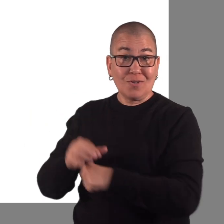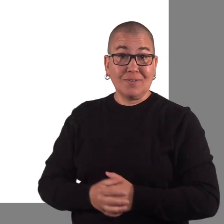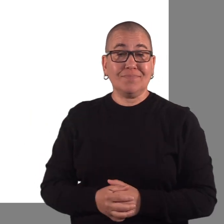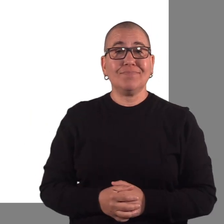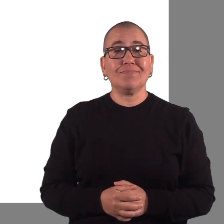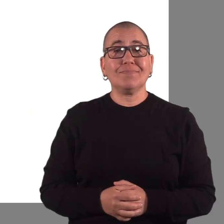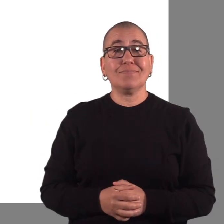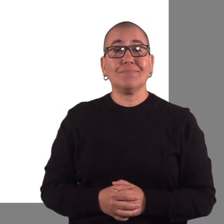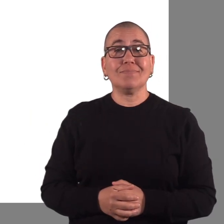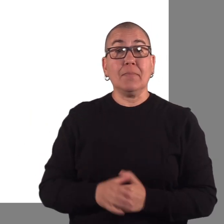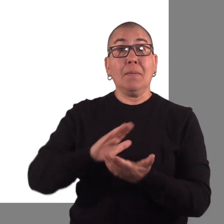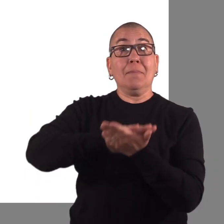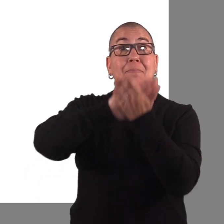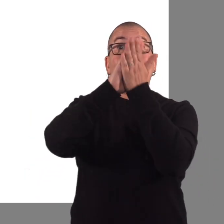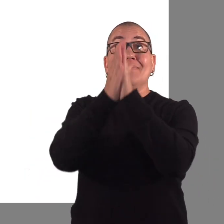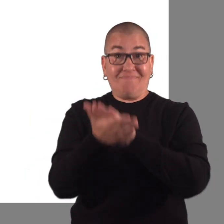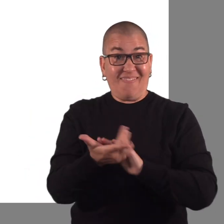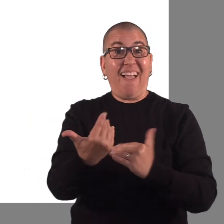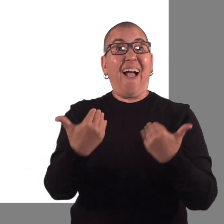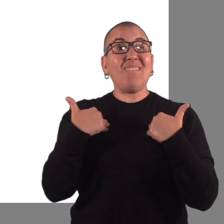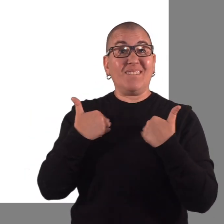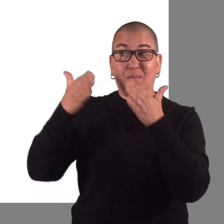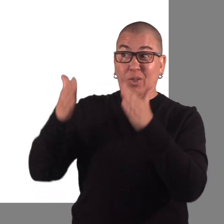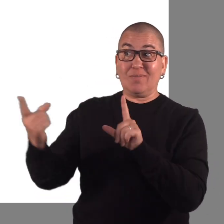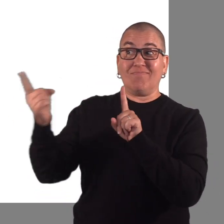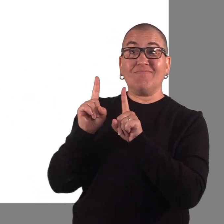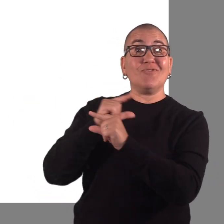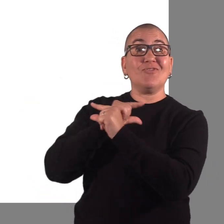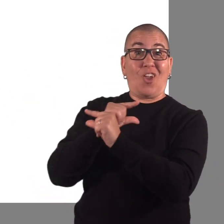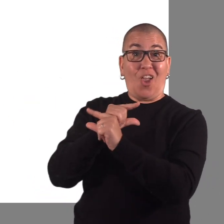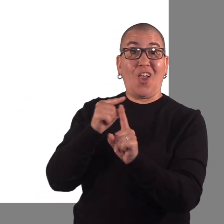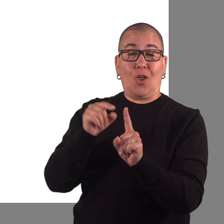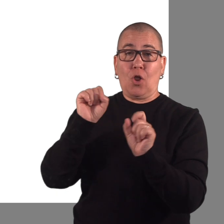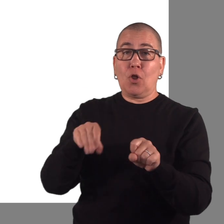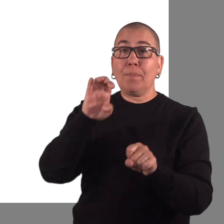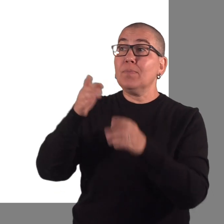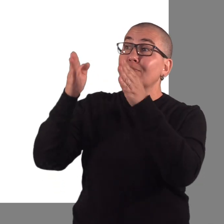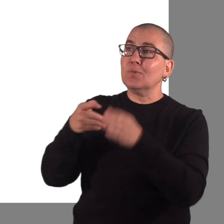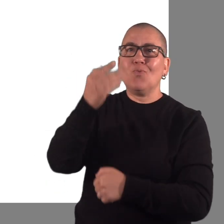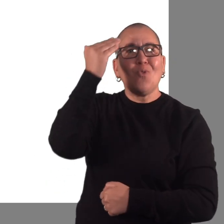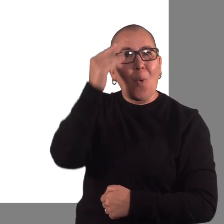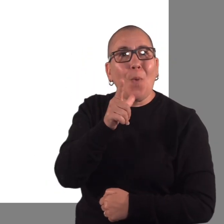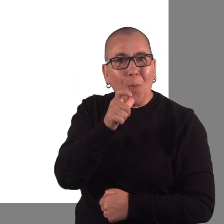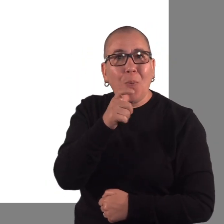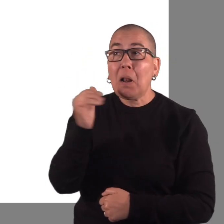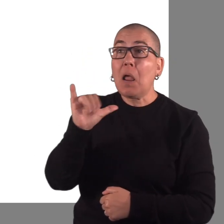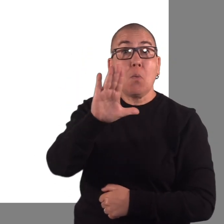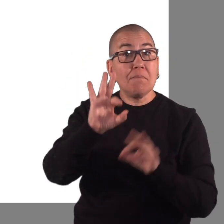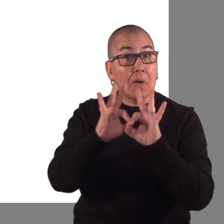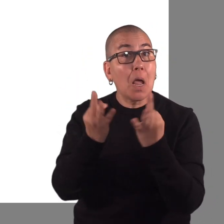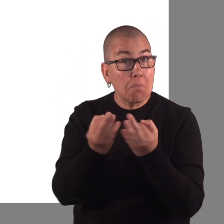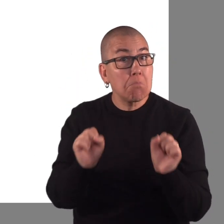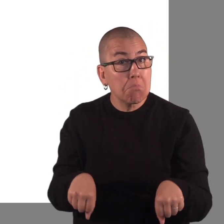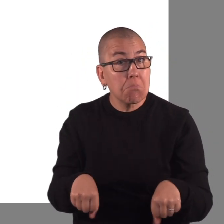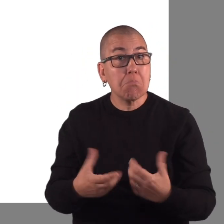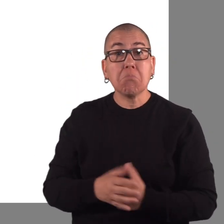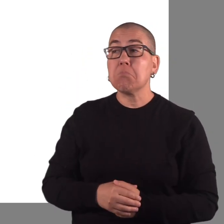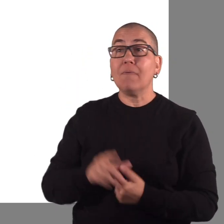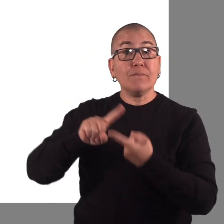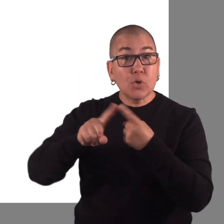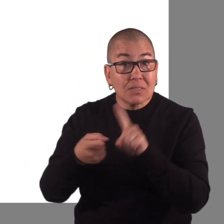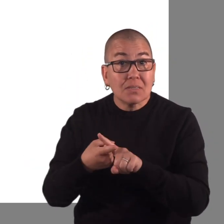This could be private, like a family member, friend,